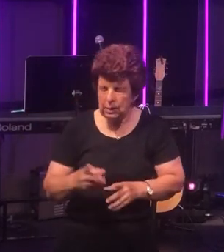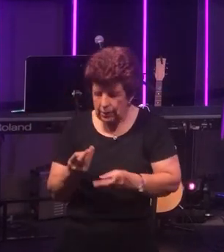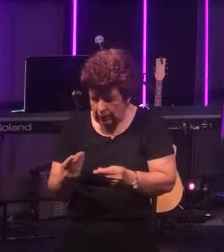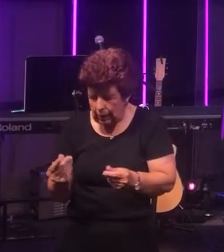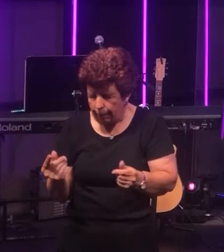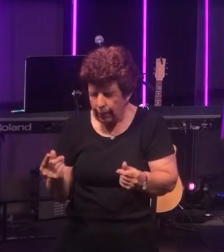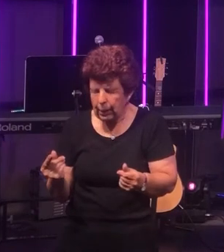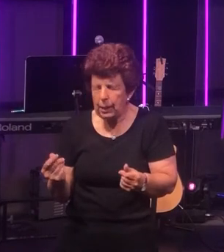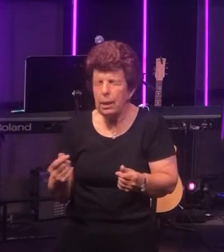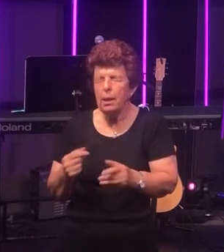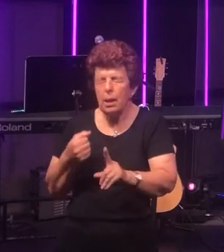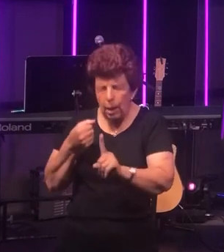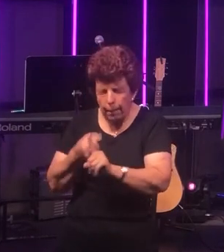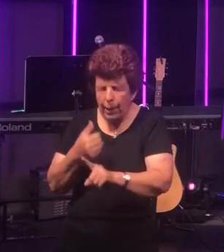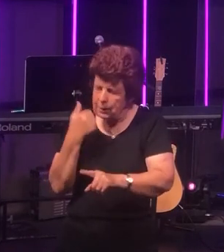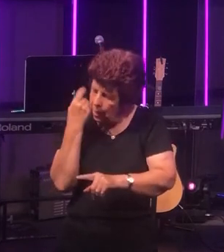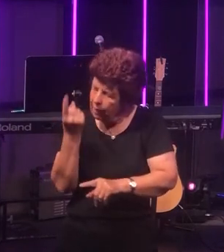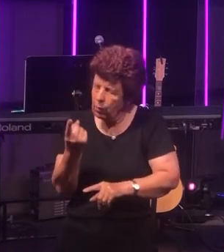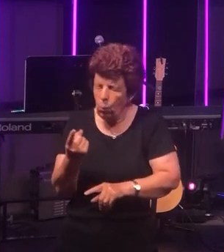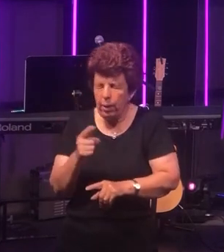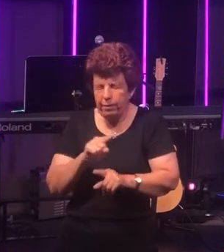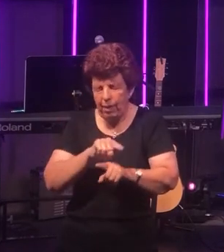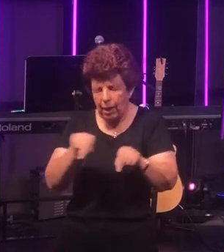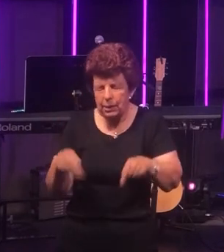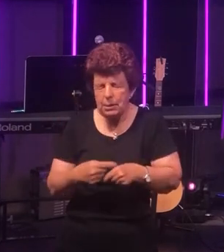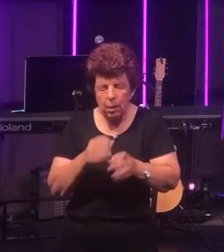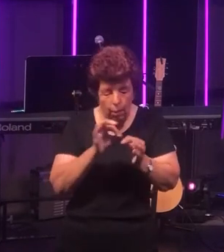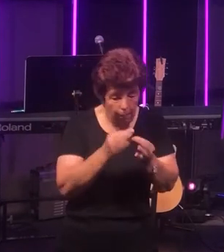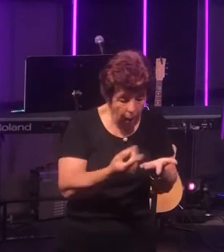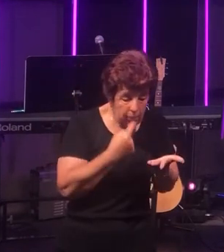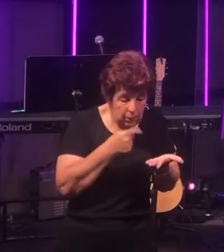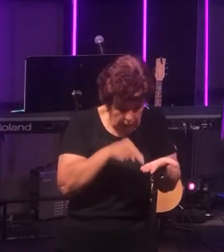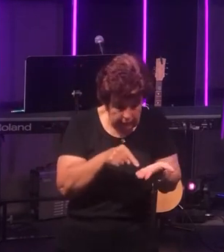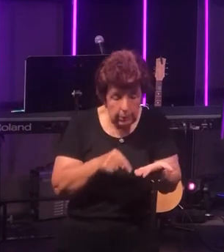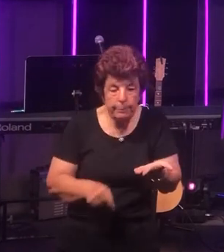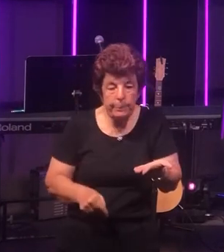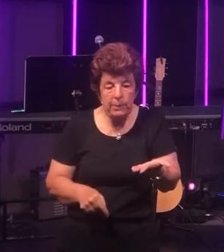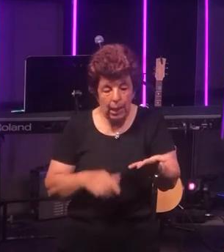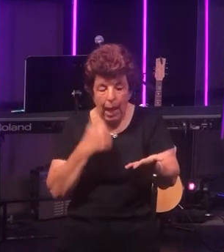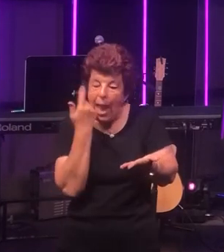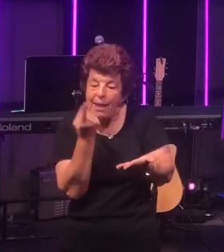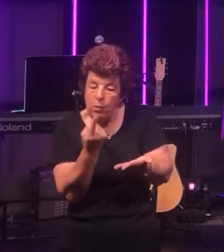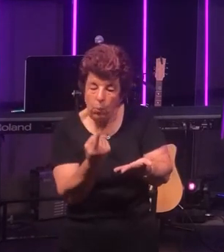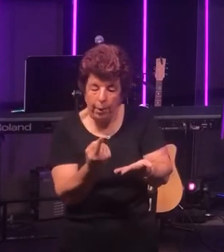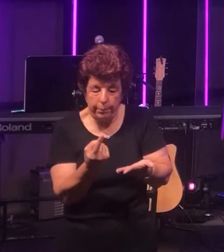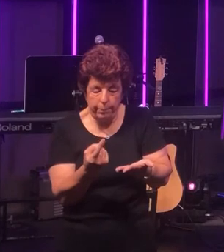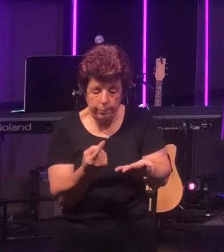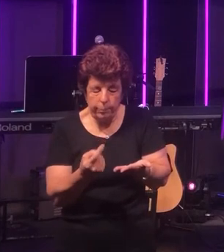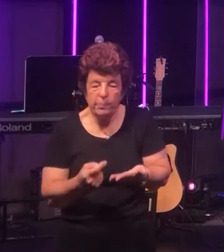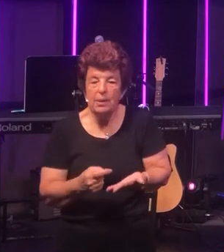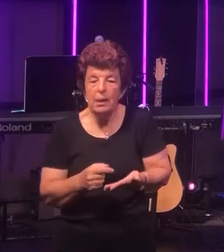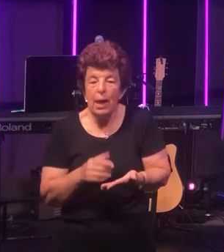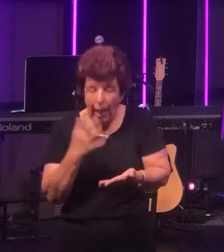impacts every one of us! The Bible tells us that everyone has experienced